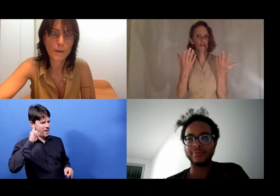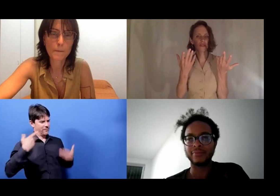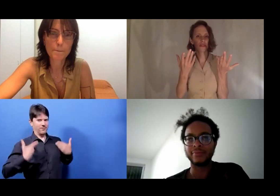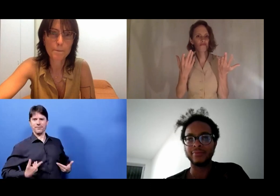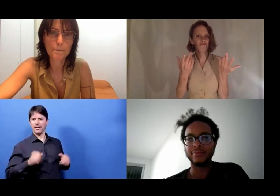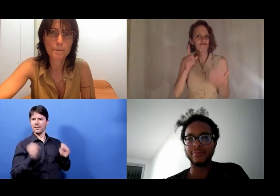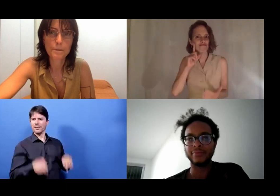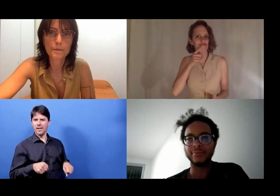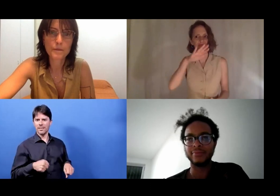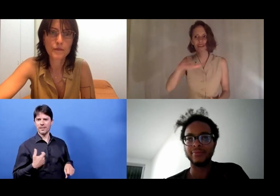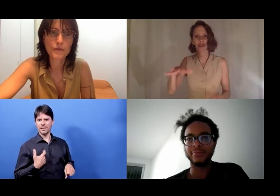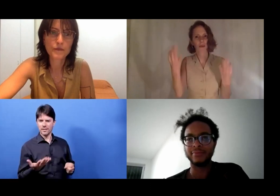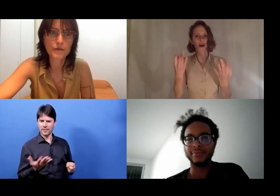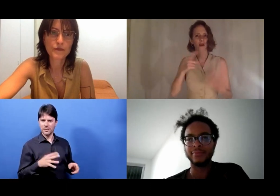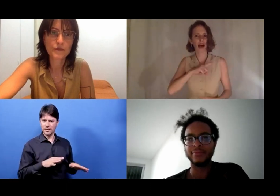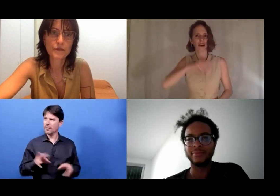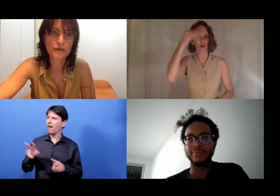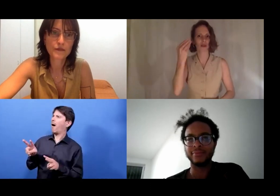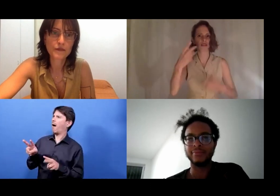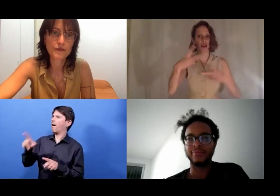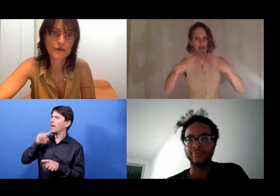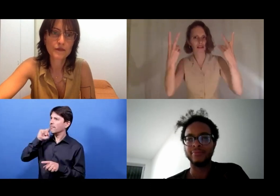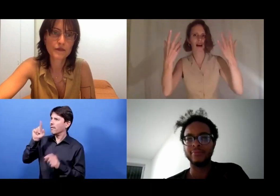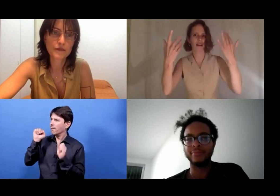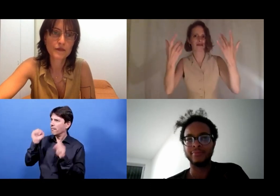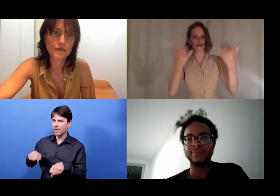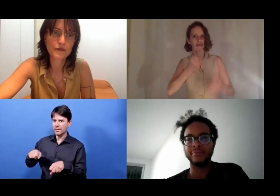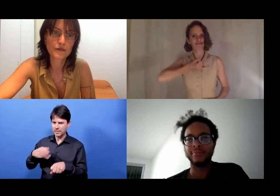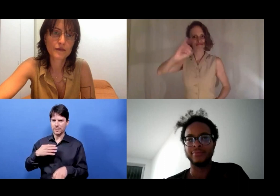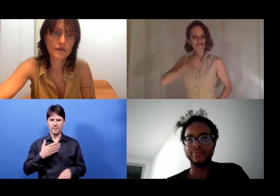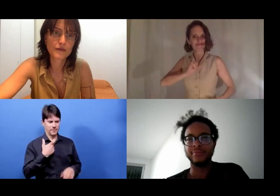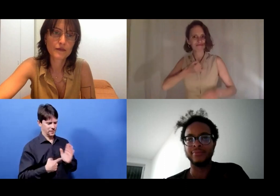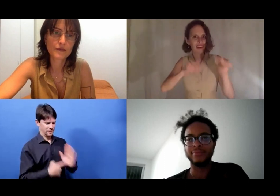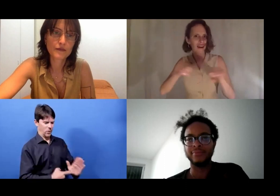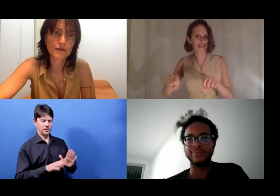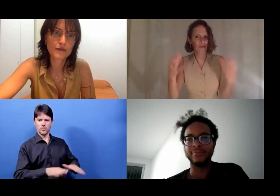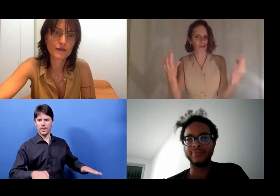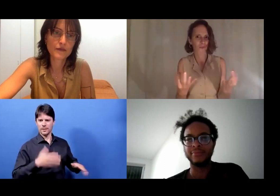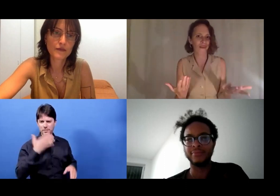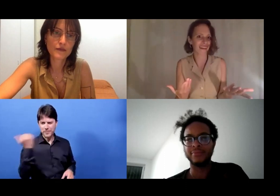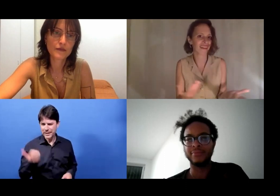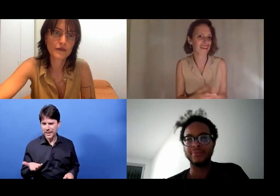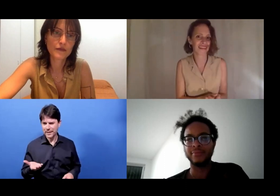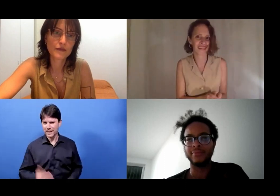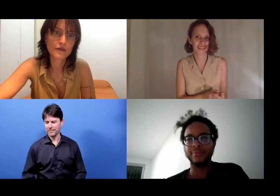It will motivate them to see themselves as artistically proficient and find their own creativity.